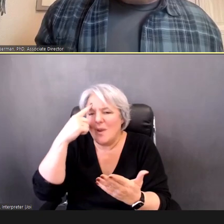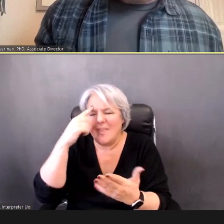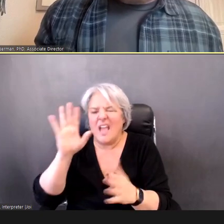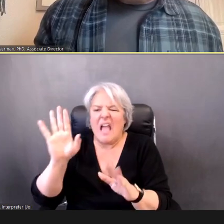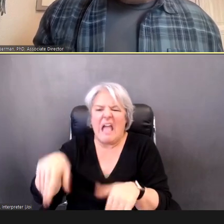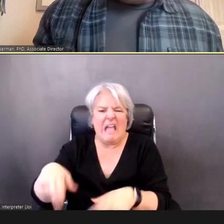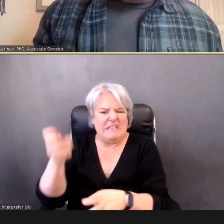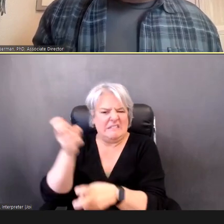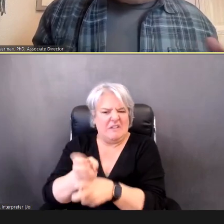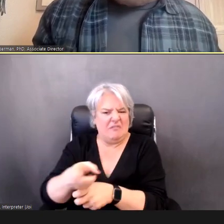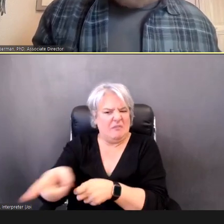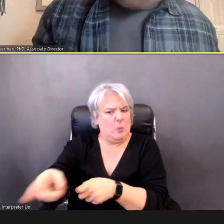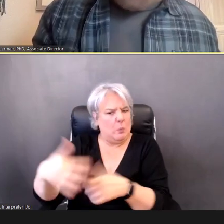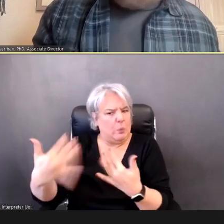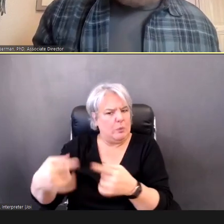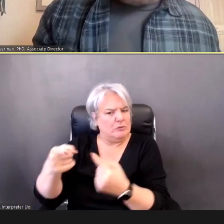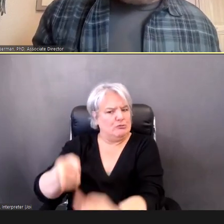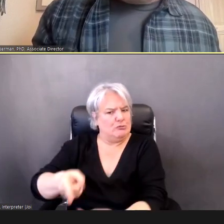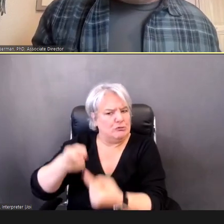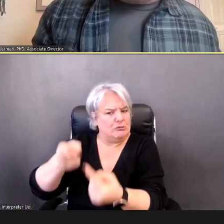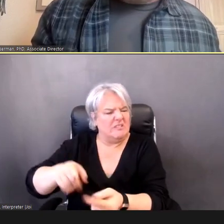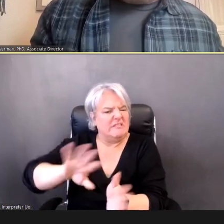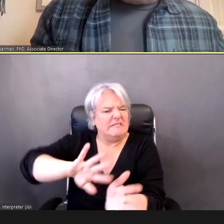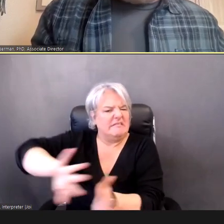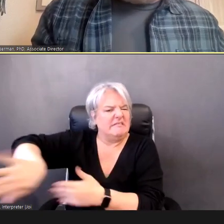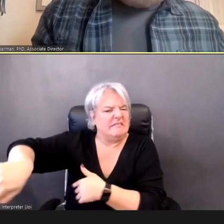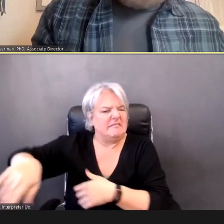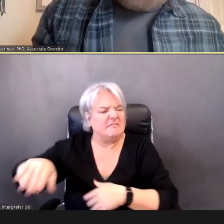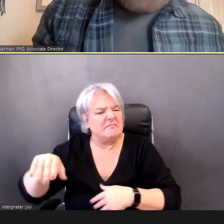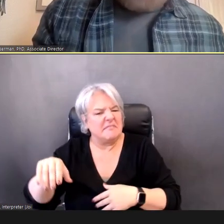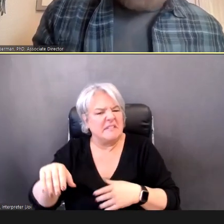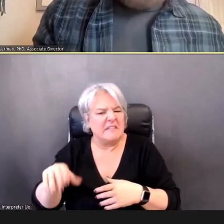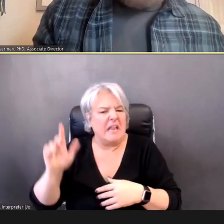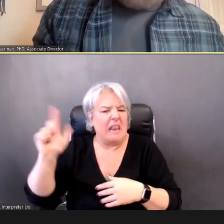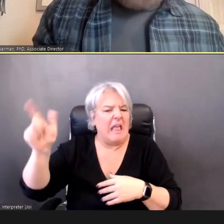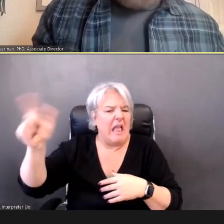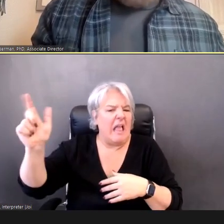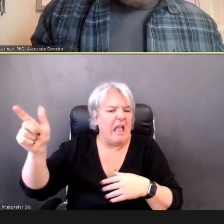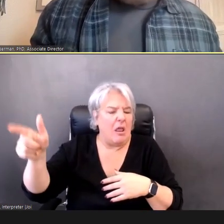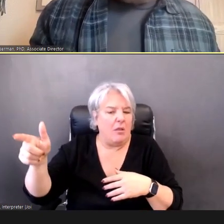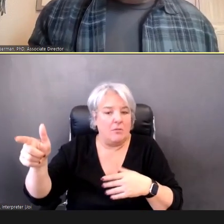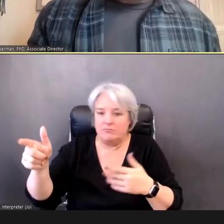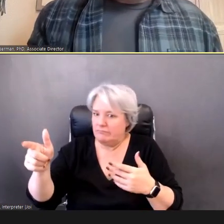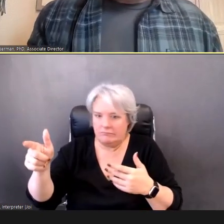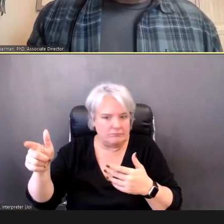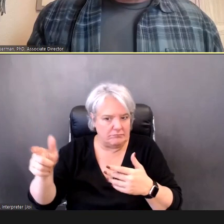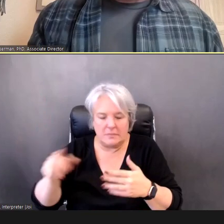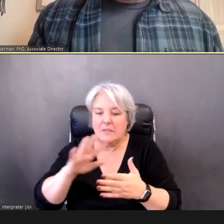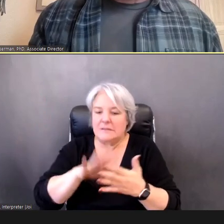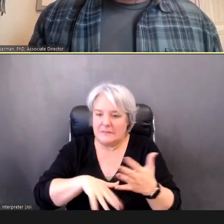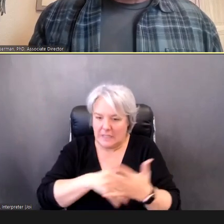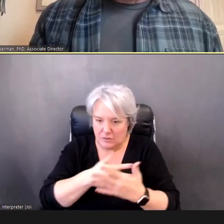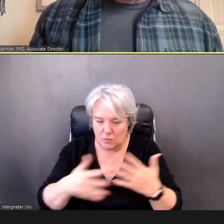set them aside for another indefinite time. We want to make sure that those children get on the top of the list